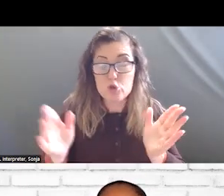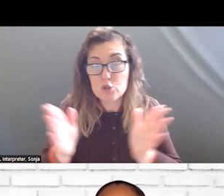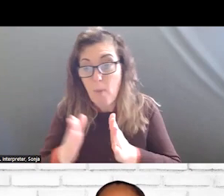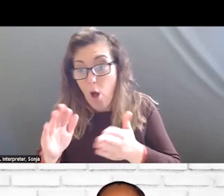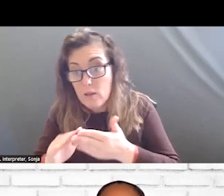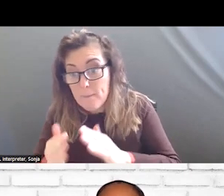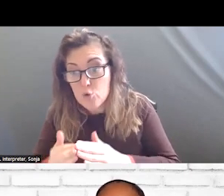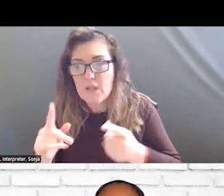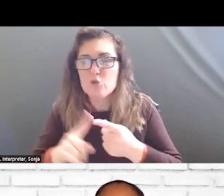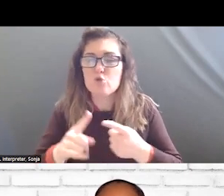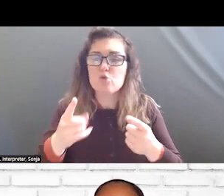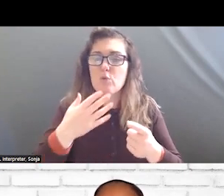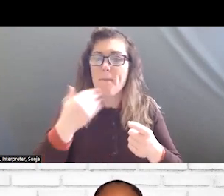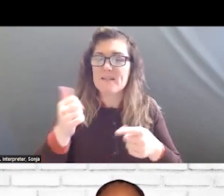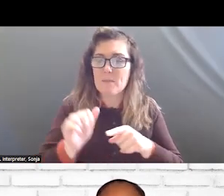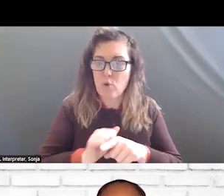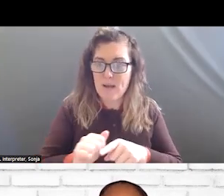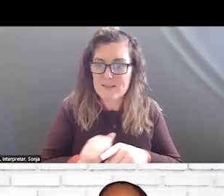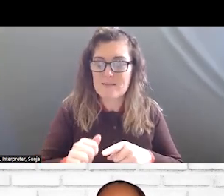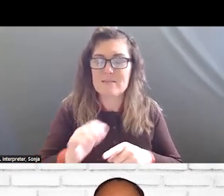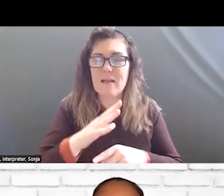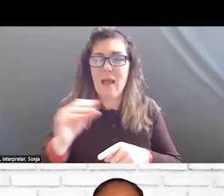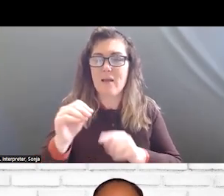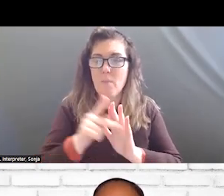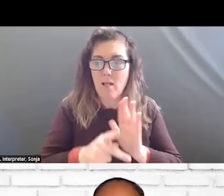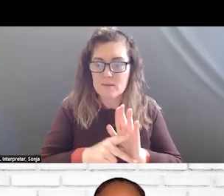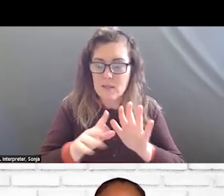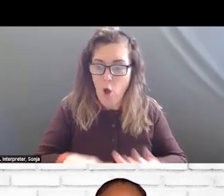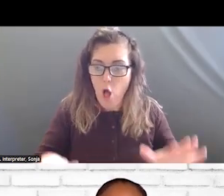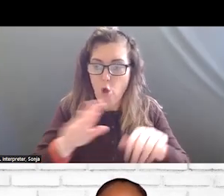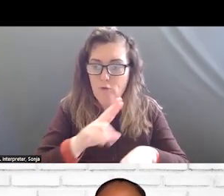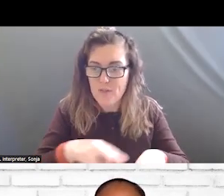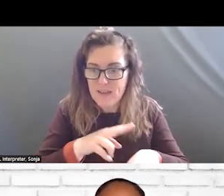PRACTICES AND POLICIES ACROSS THE NATION. I WANT TO THANK EVERYONE FOR YOUR TIME